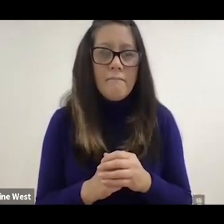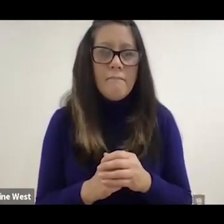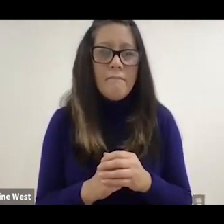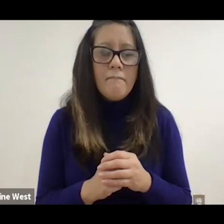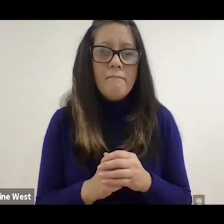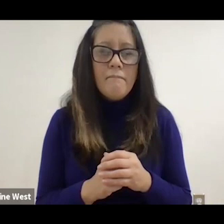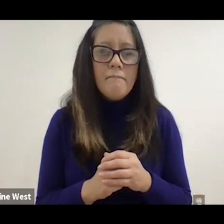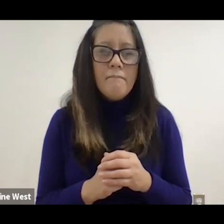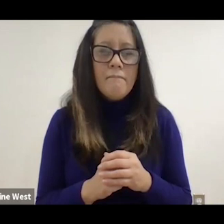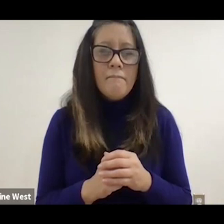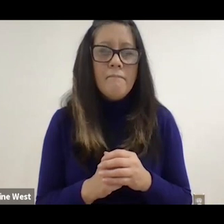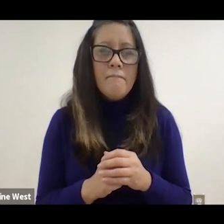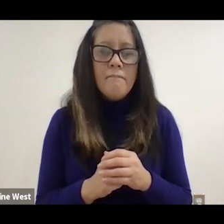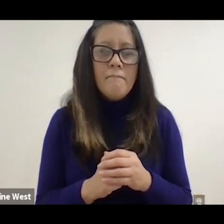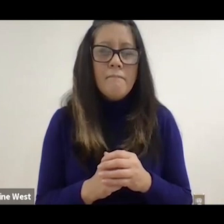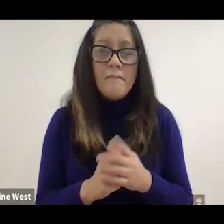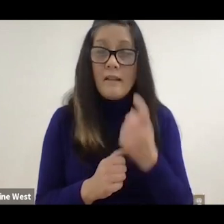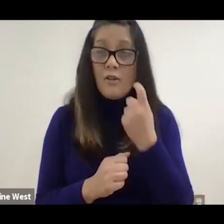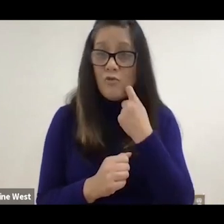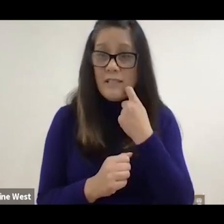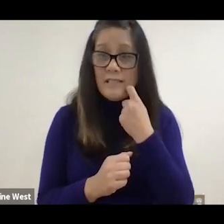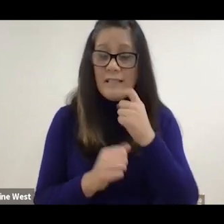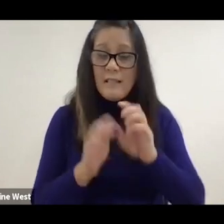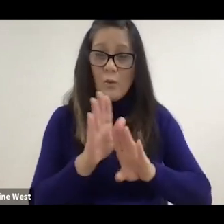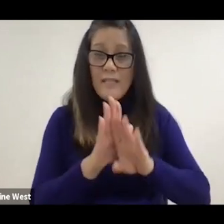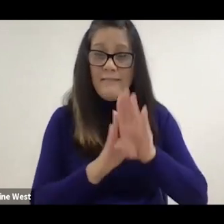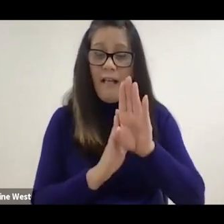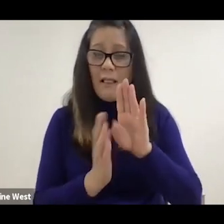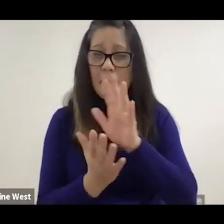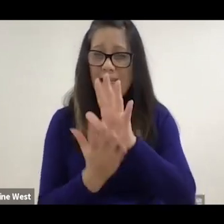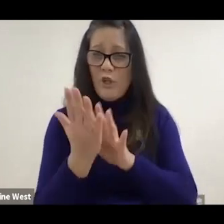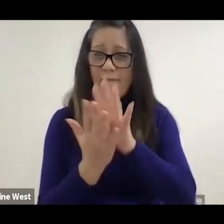so so the reason we developed the interface